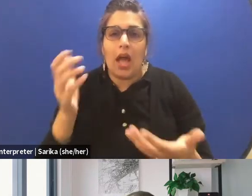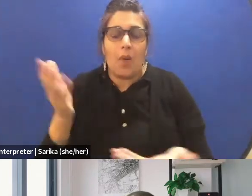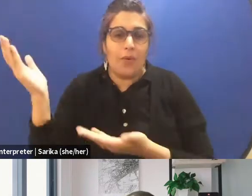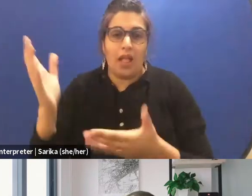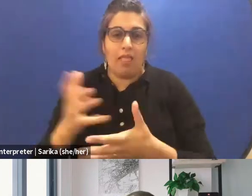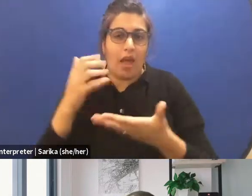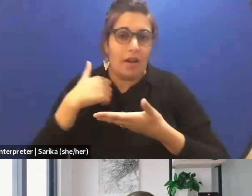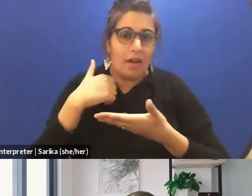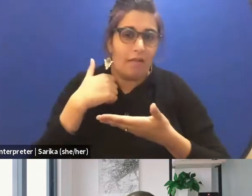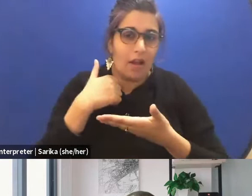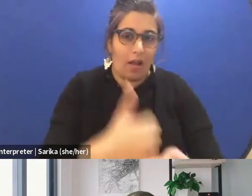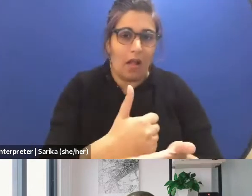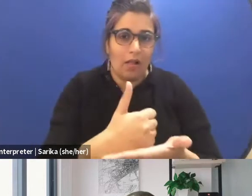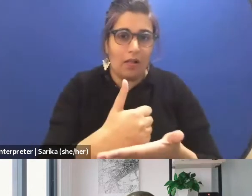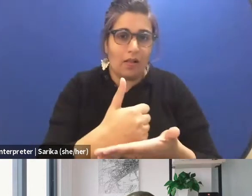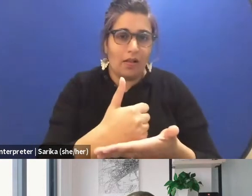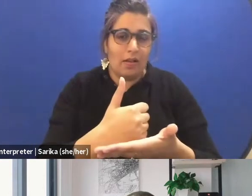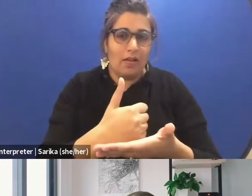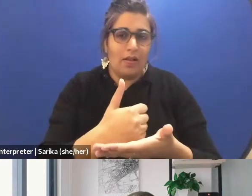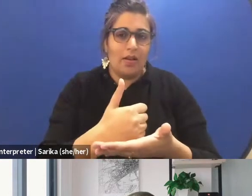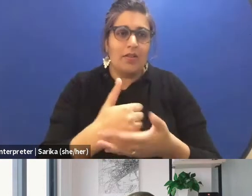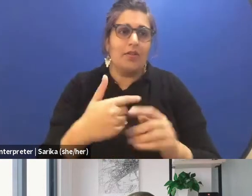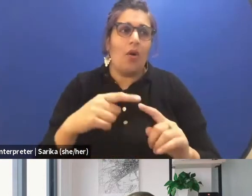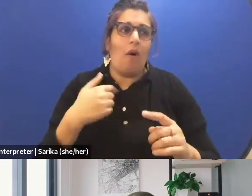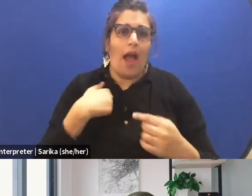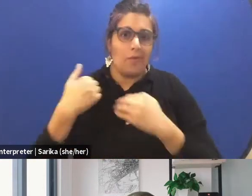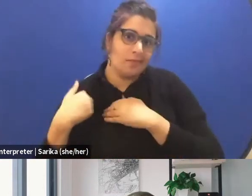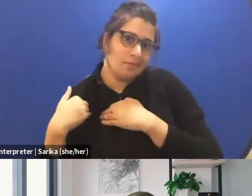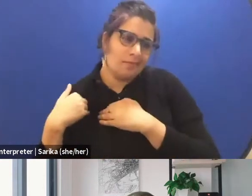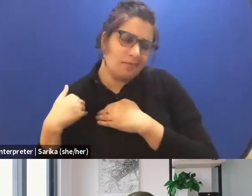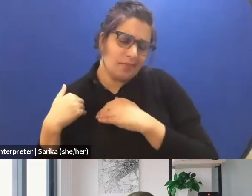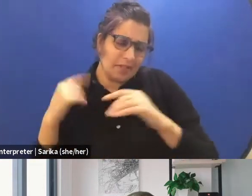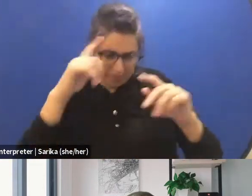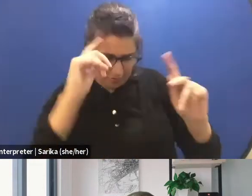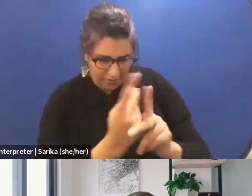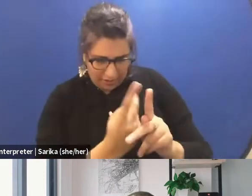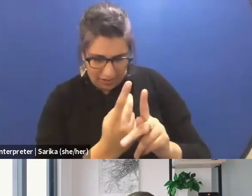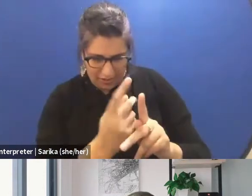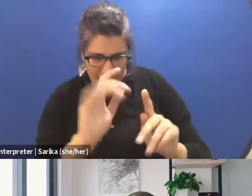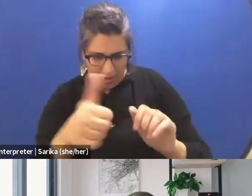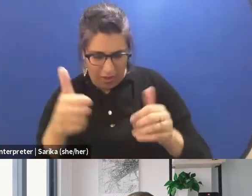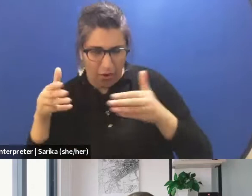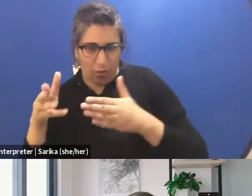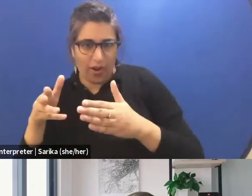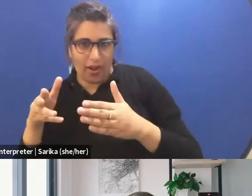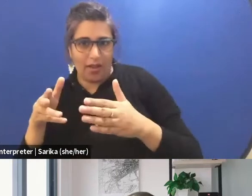I was obliged then to find another way to talk to them, then I use physical theater.